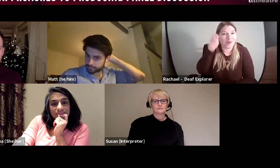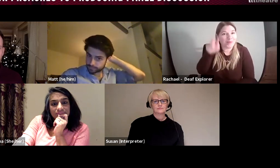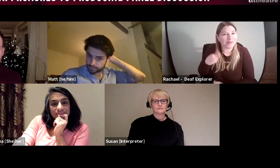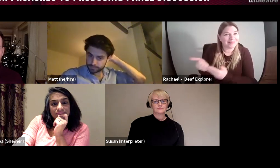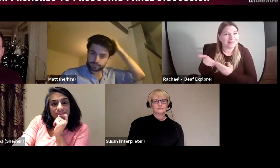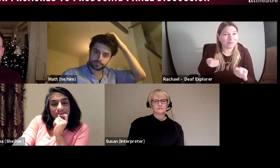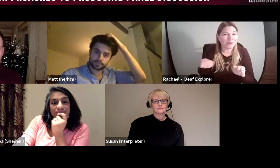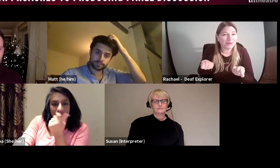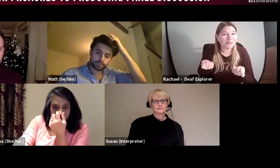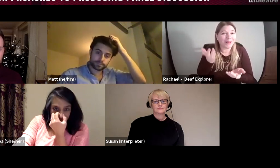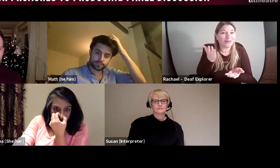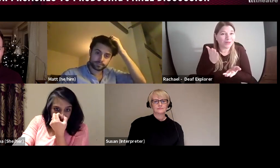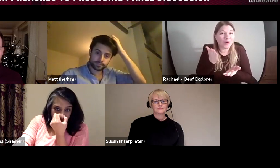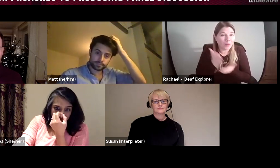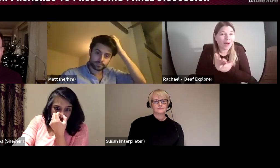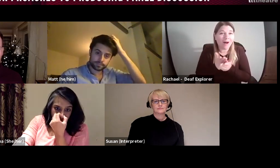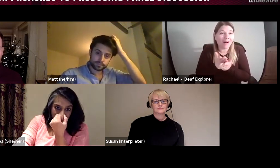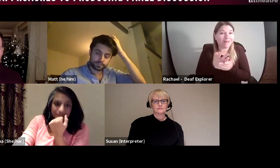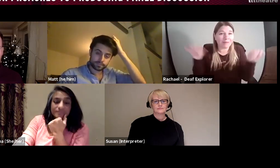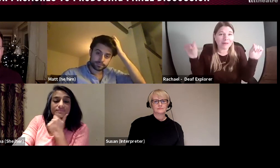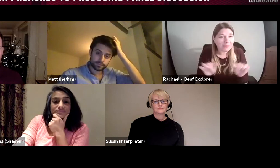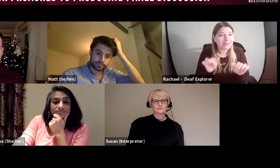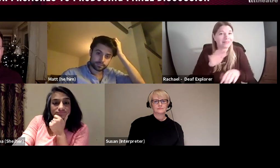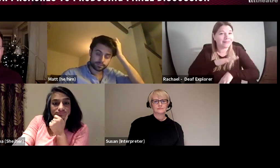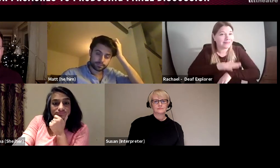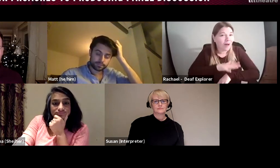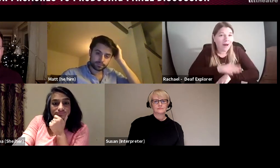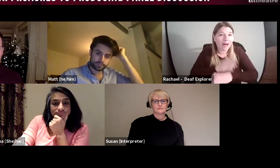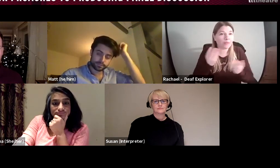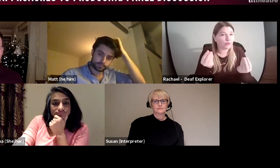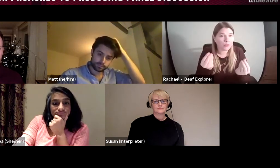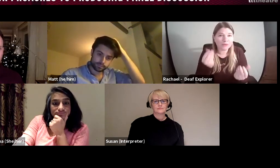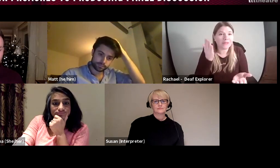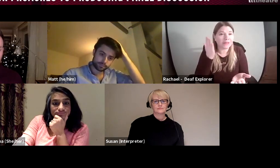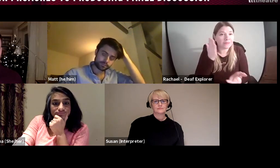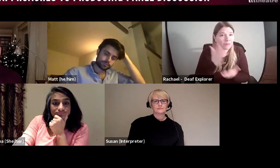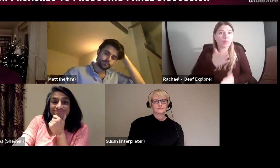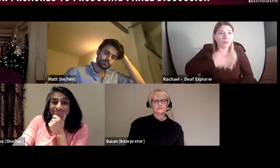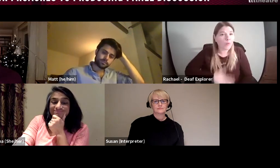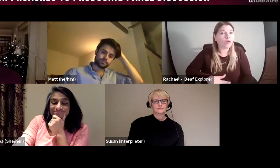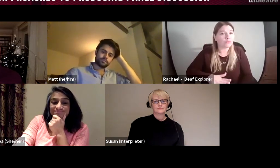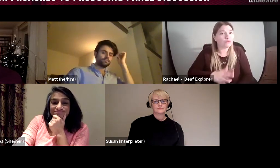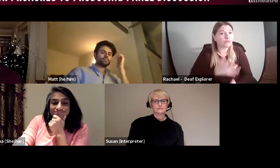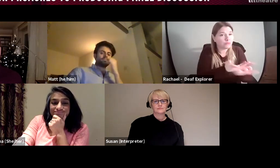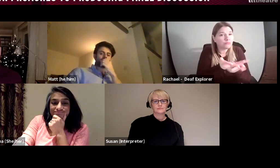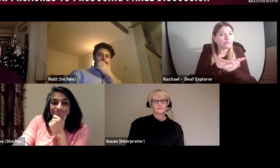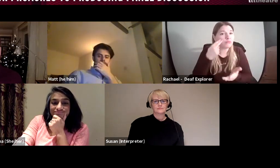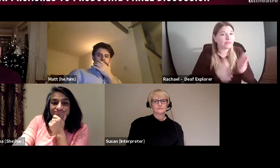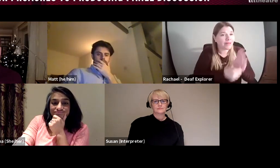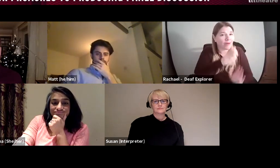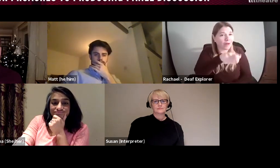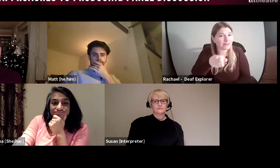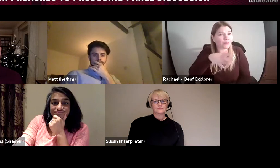we are - sometimes you need that additional support. Yes, producing is hard, but we want